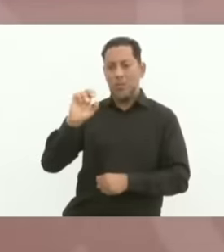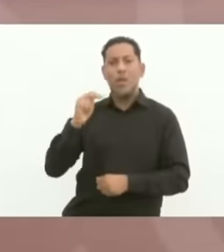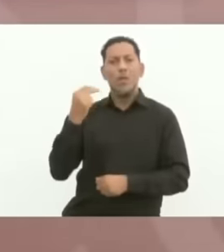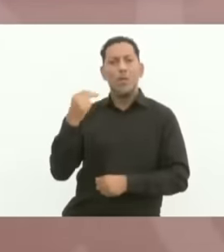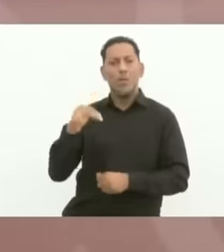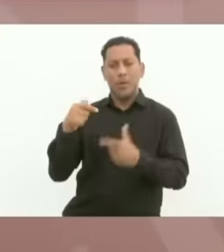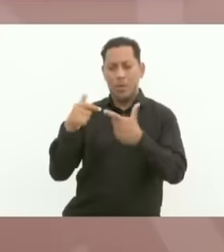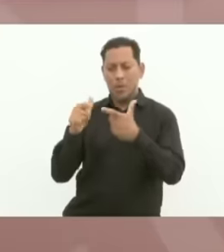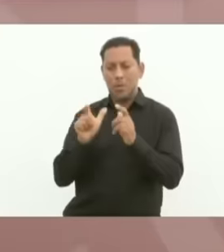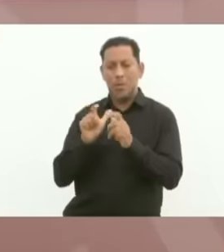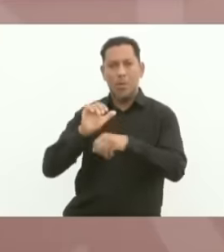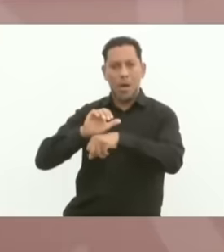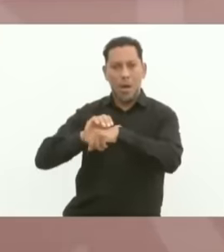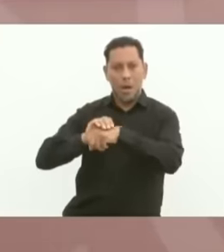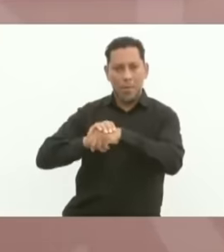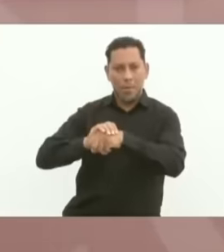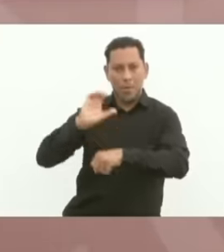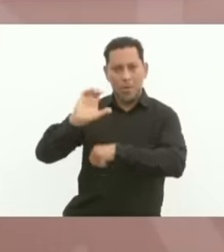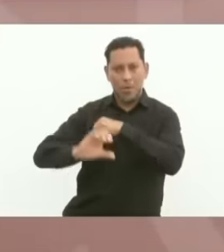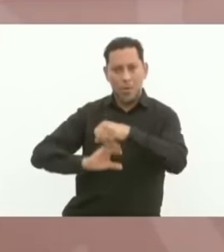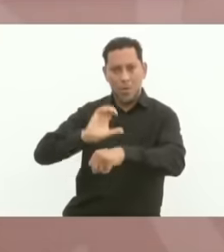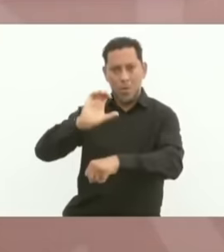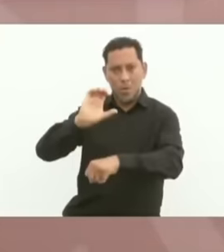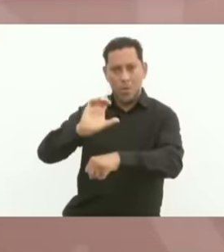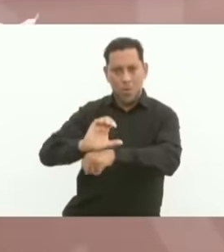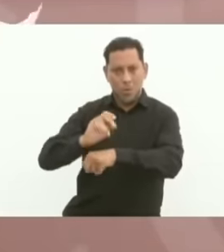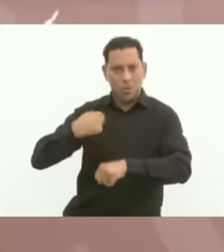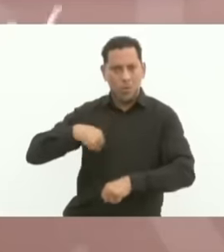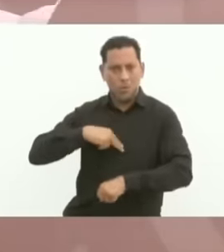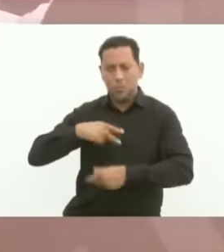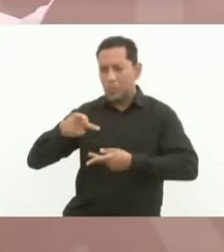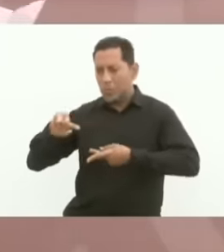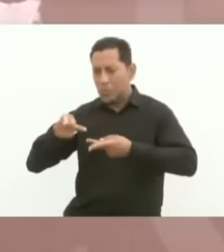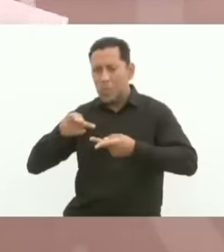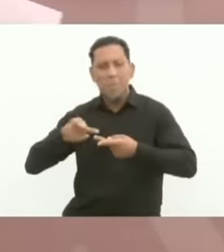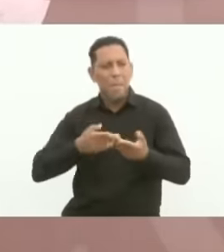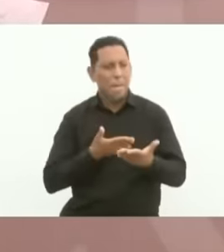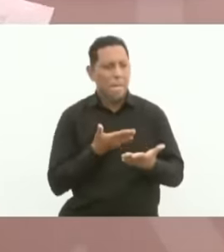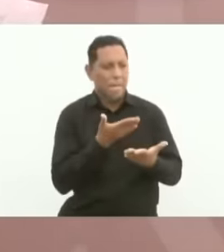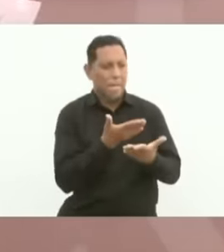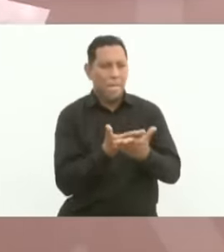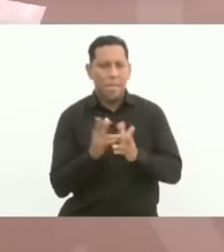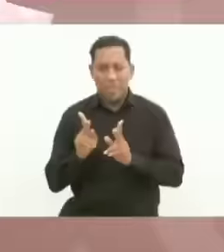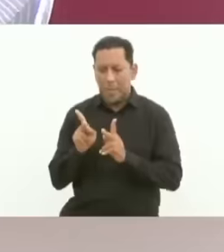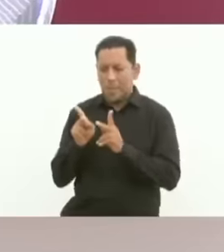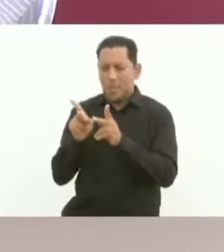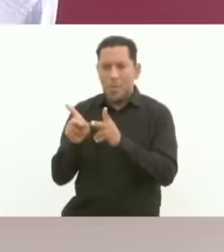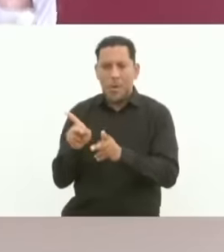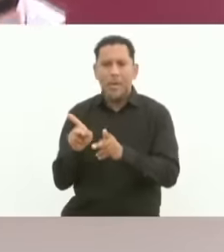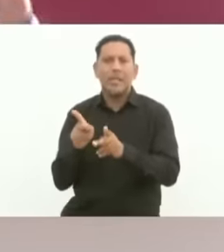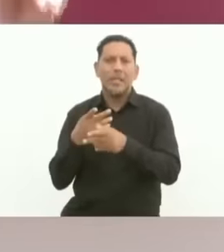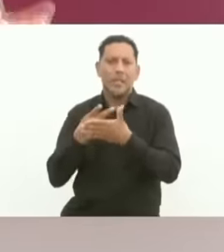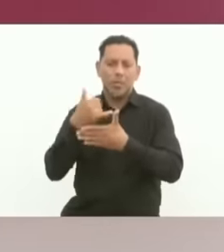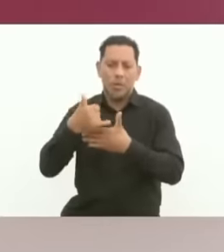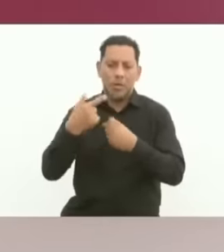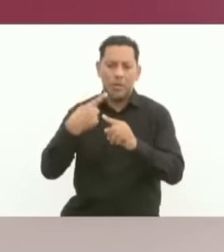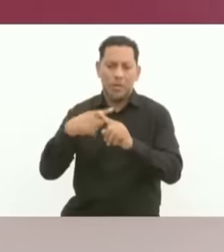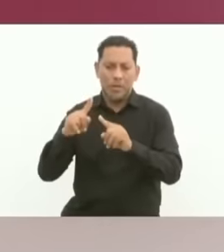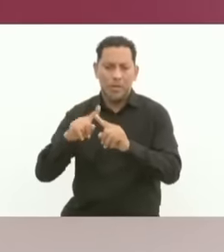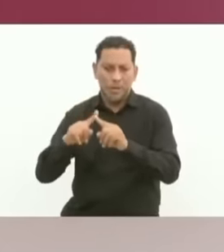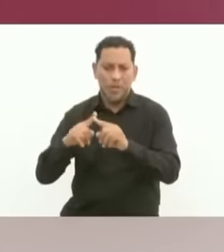the Concordia friend group, managers of the bridges and other works, you said in a